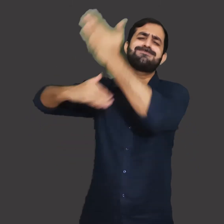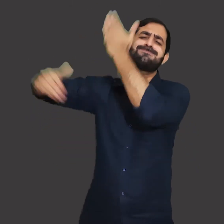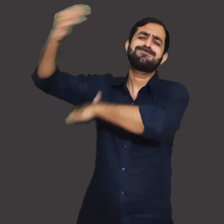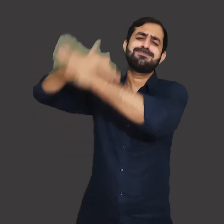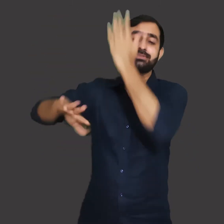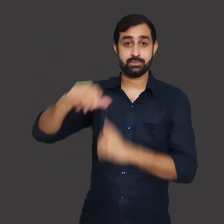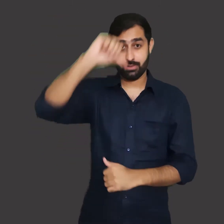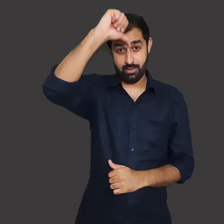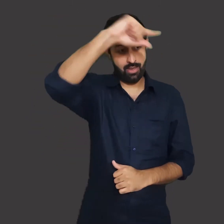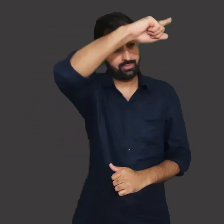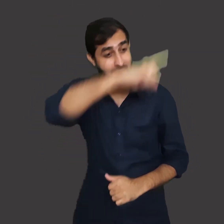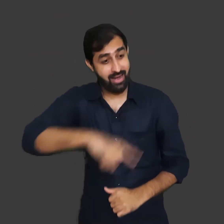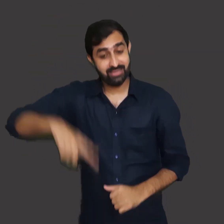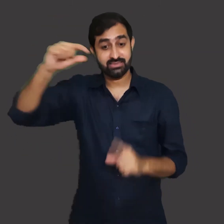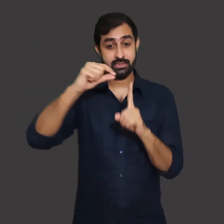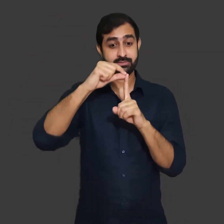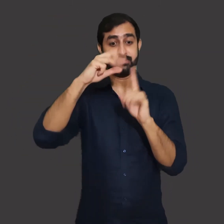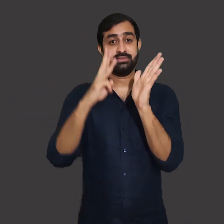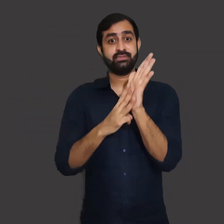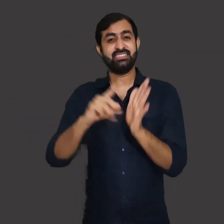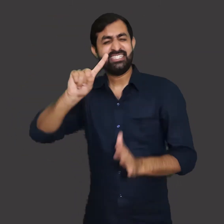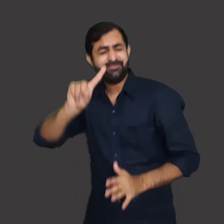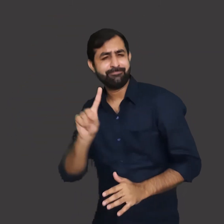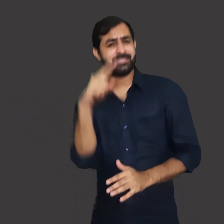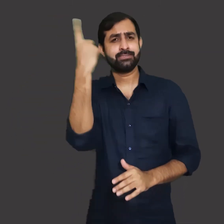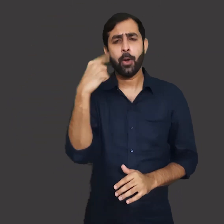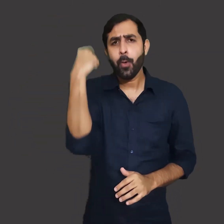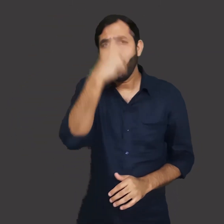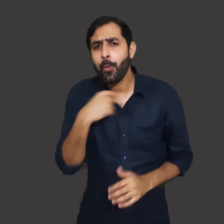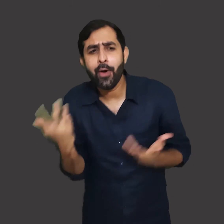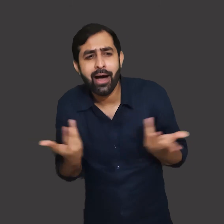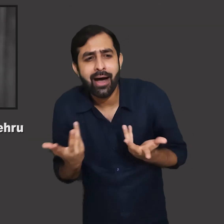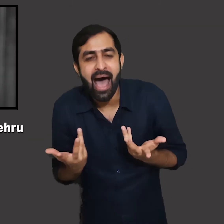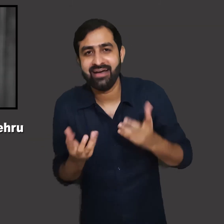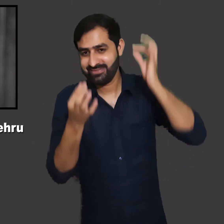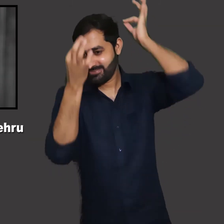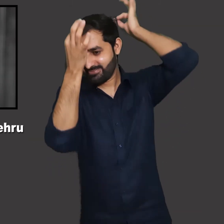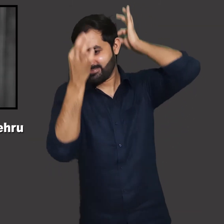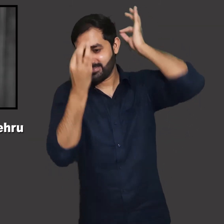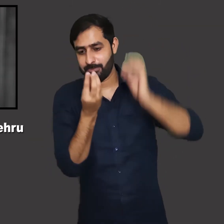Long ago, India's first prime minister Pandit Jawaharlal Nehru